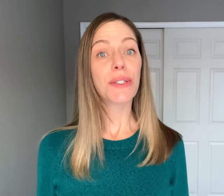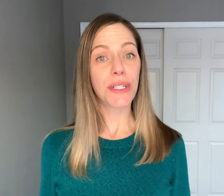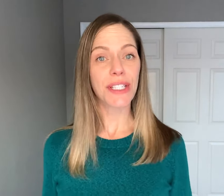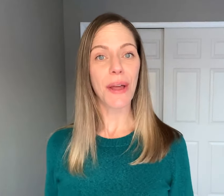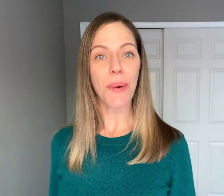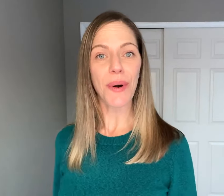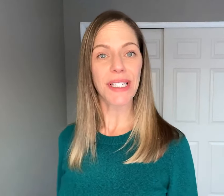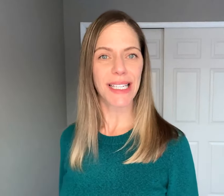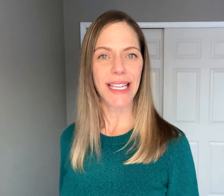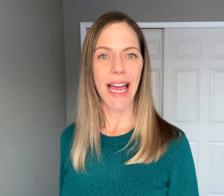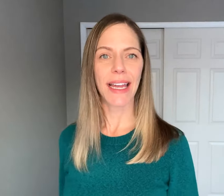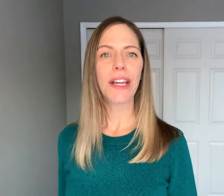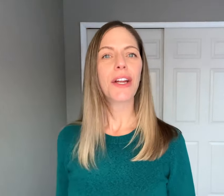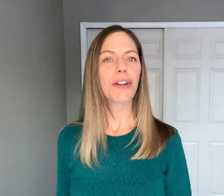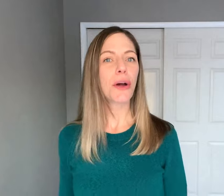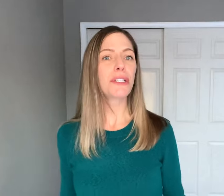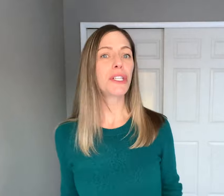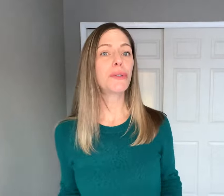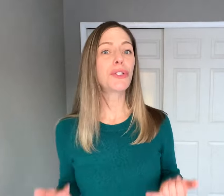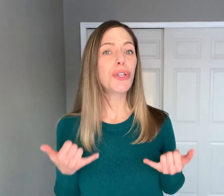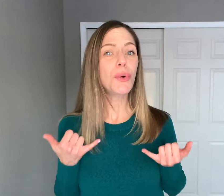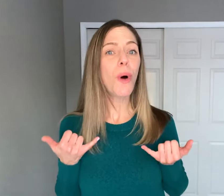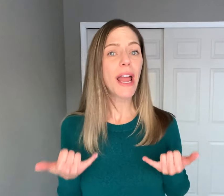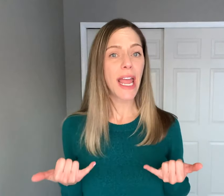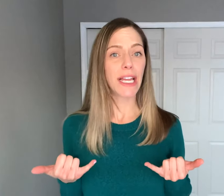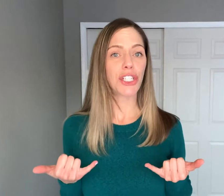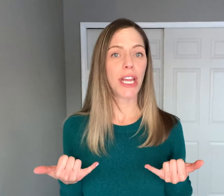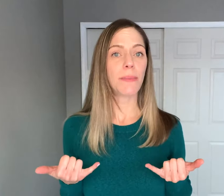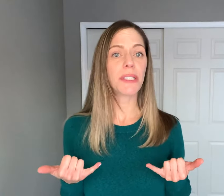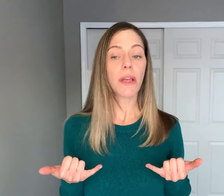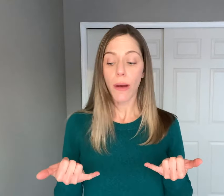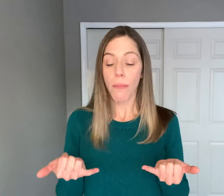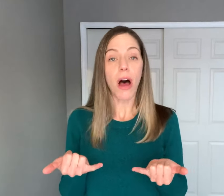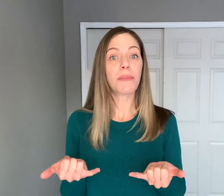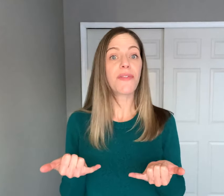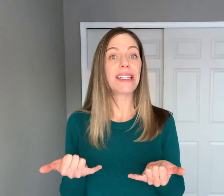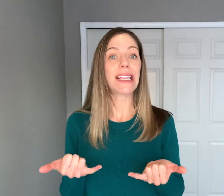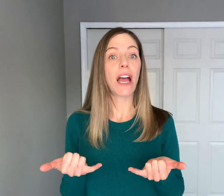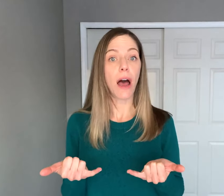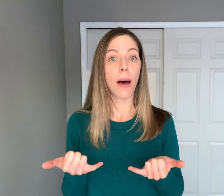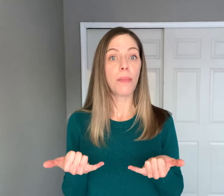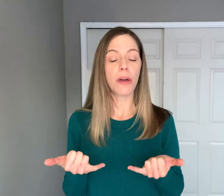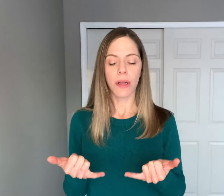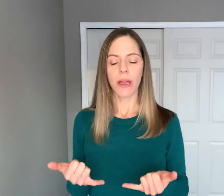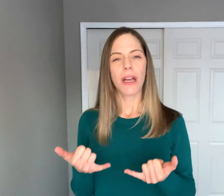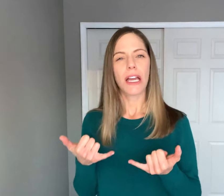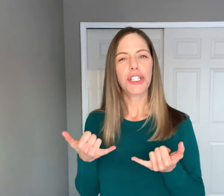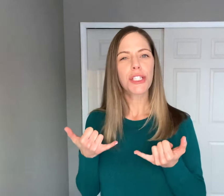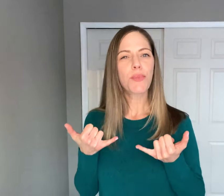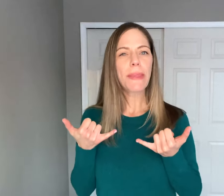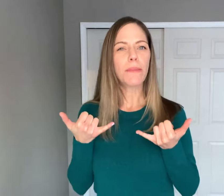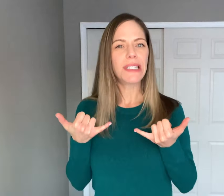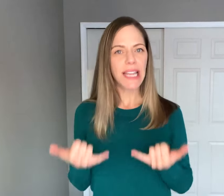So to sign the word TODAY you're going to use two (letter) Y handshapes, palms facing up and just bring them